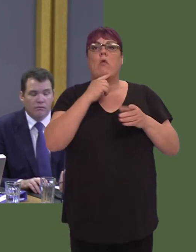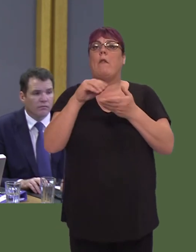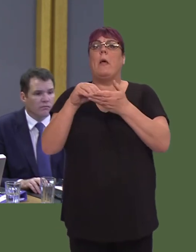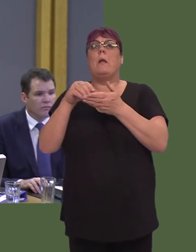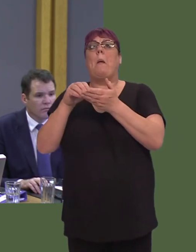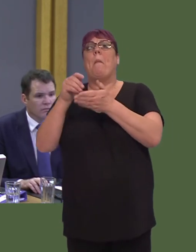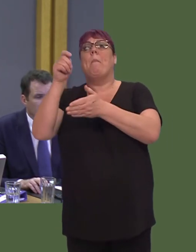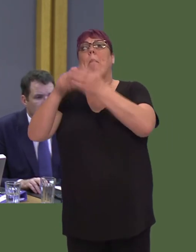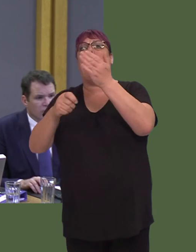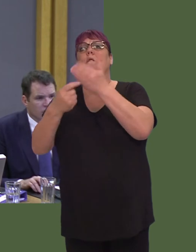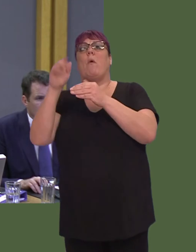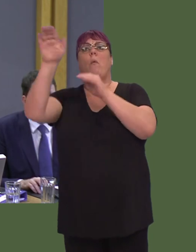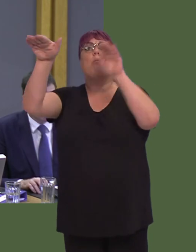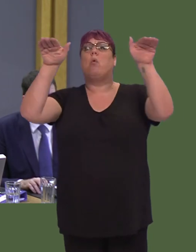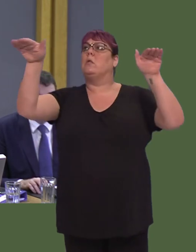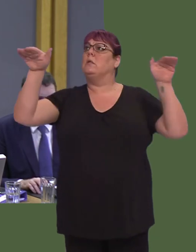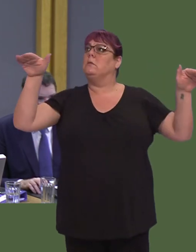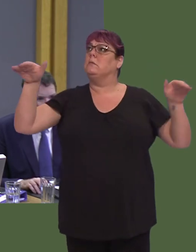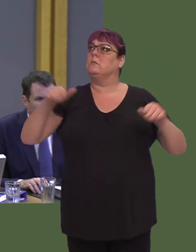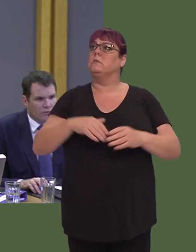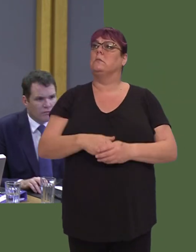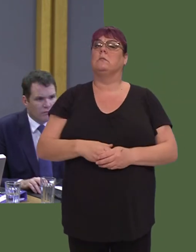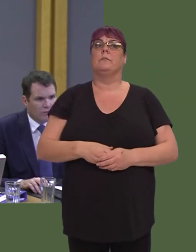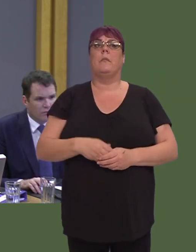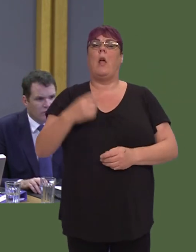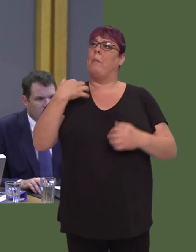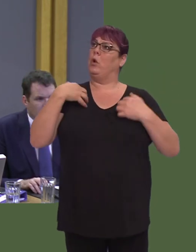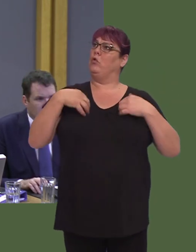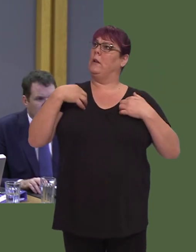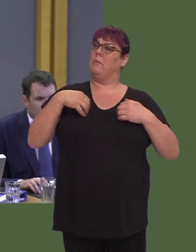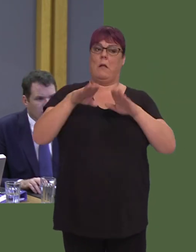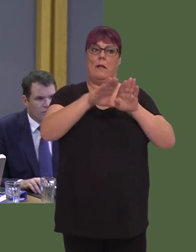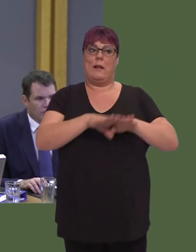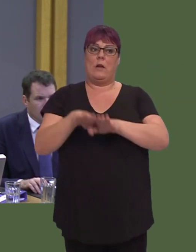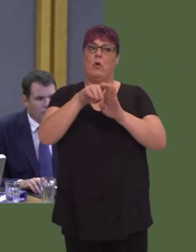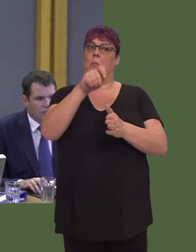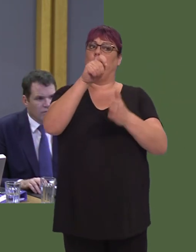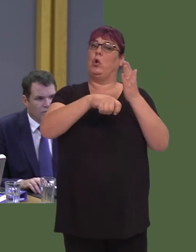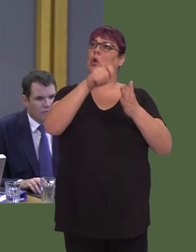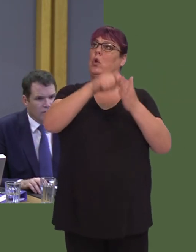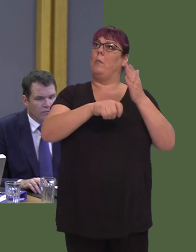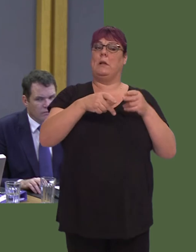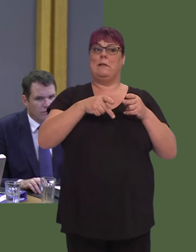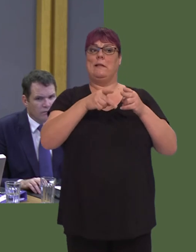I'm particularly interested in work that's been done by the National Procurement Service around procuring food.